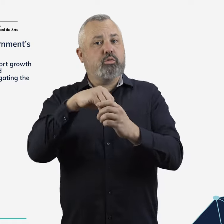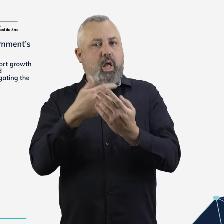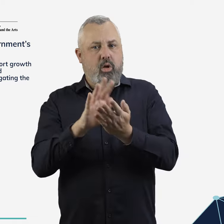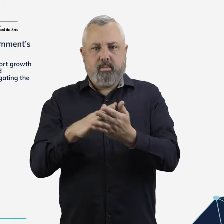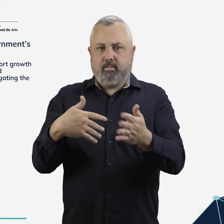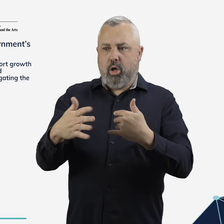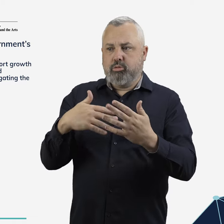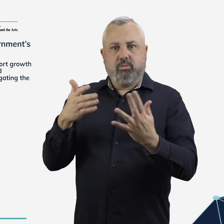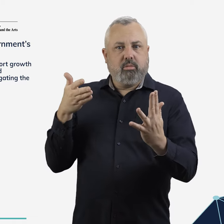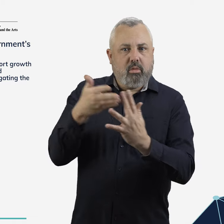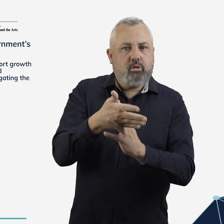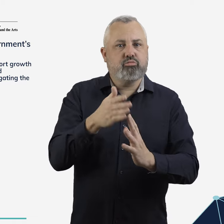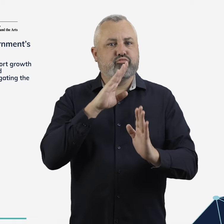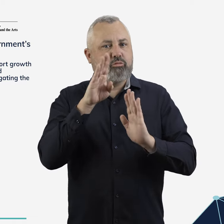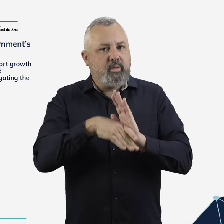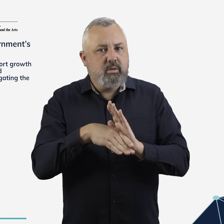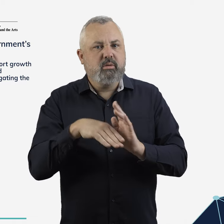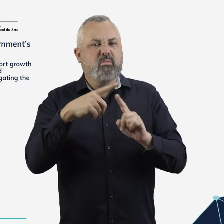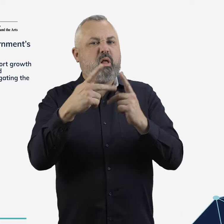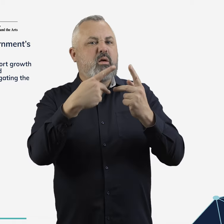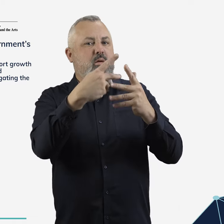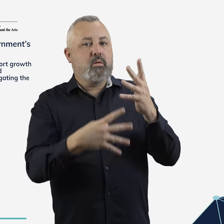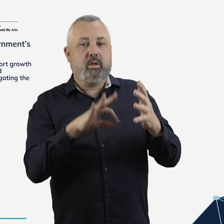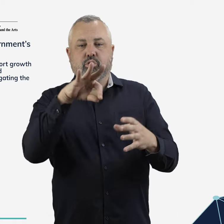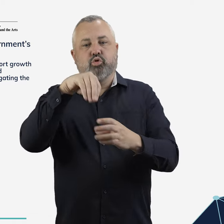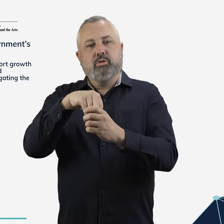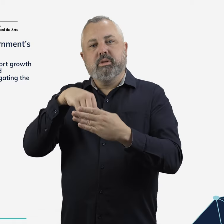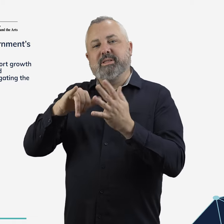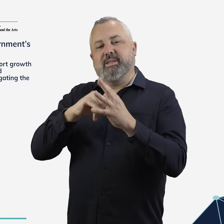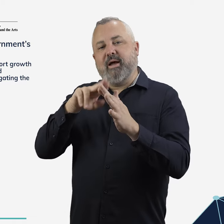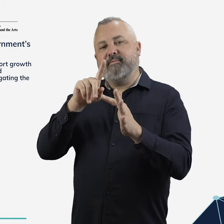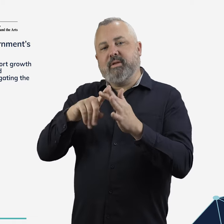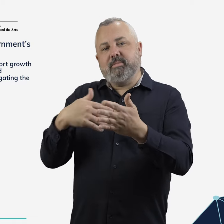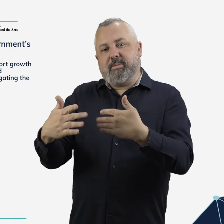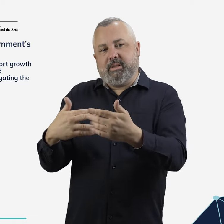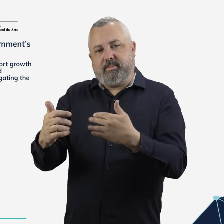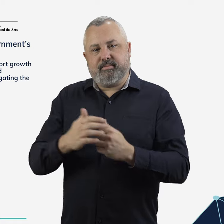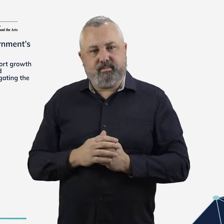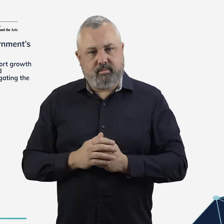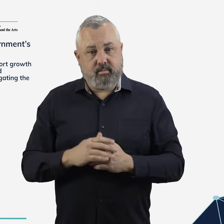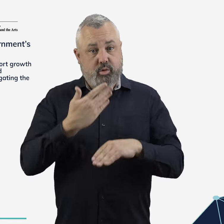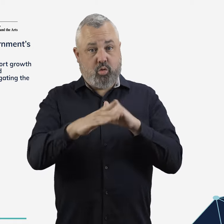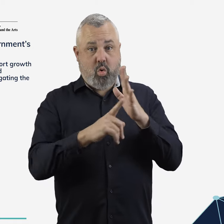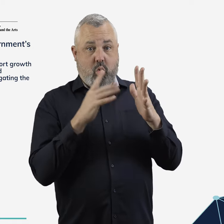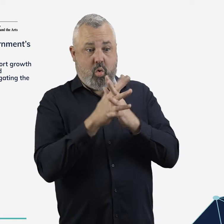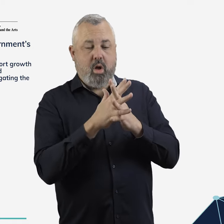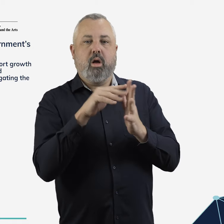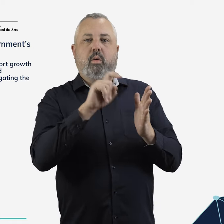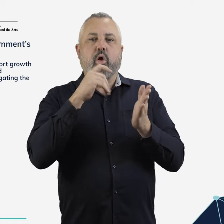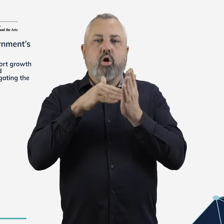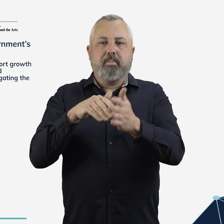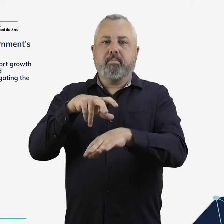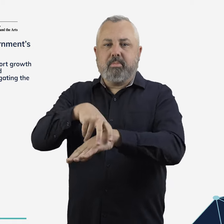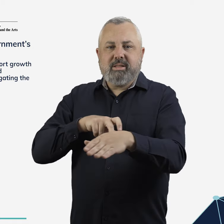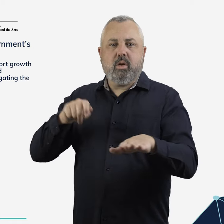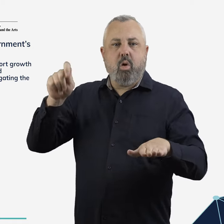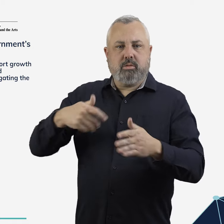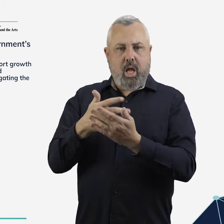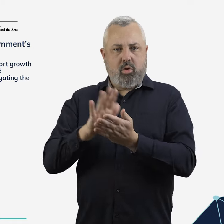security, privacy and other non safety matters – to give law enforcement and other agencies the